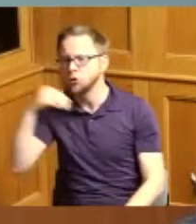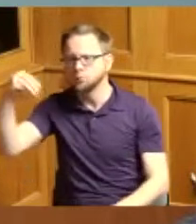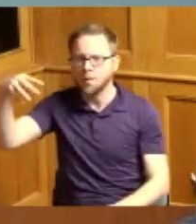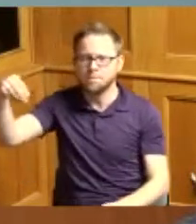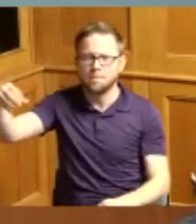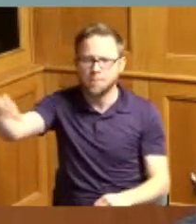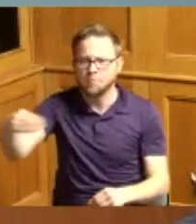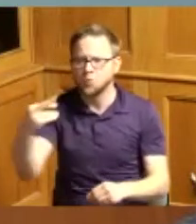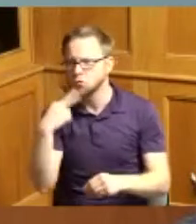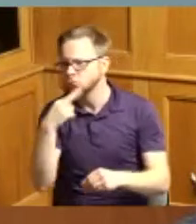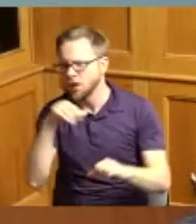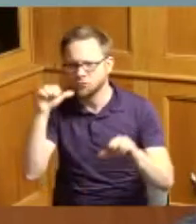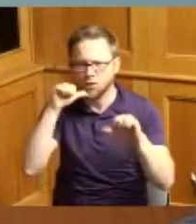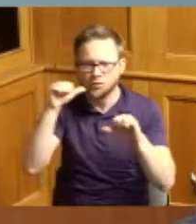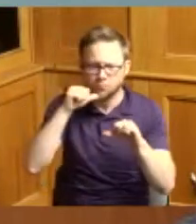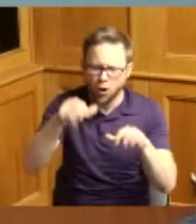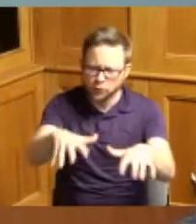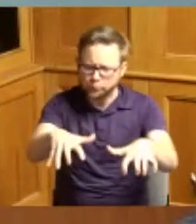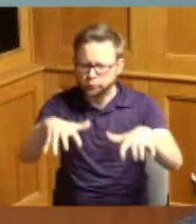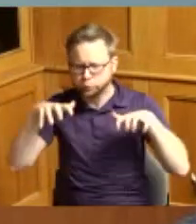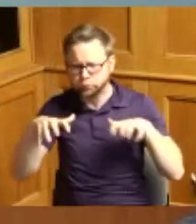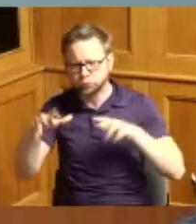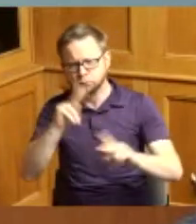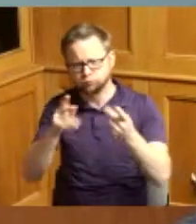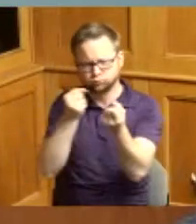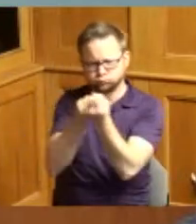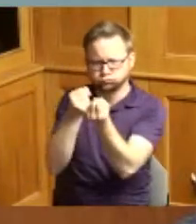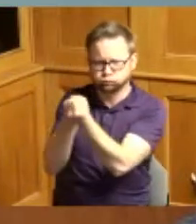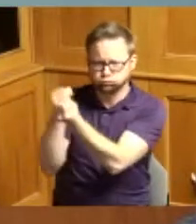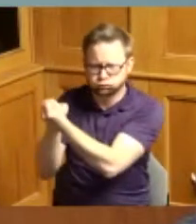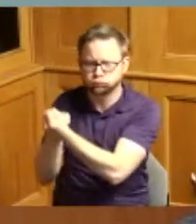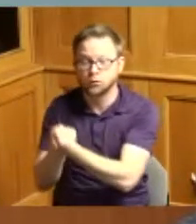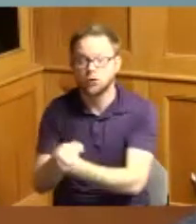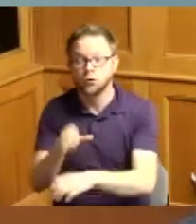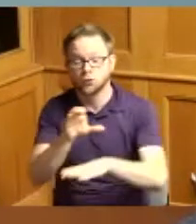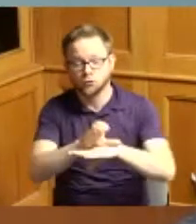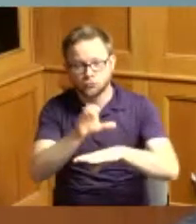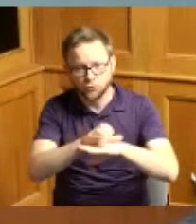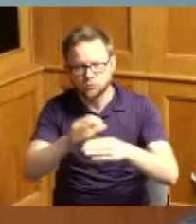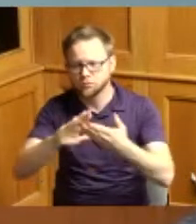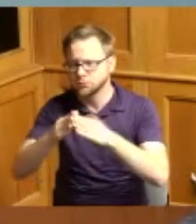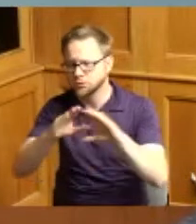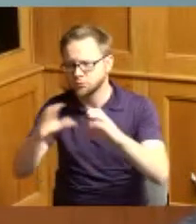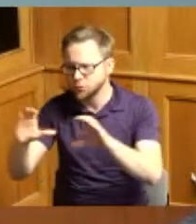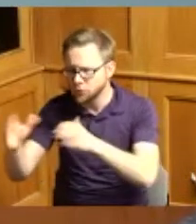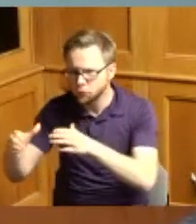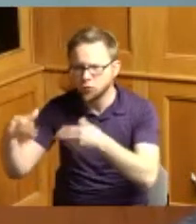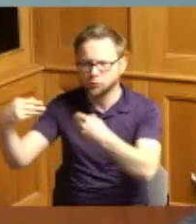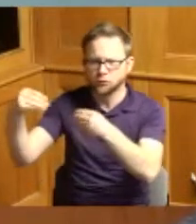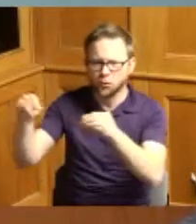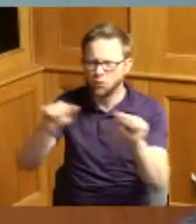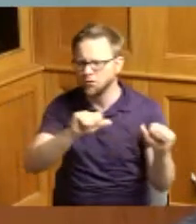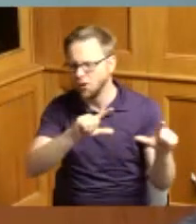filled with dedicated fans our churches community organizations and storefronts are proudly showing